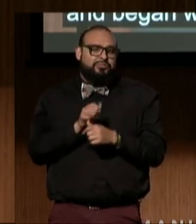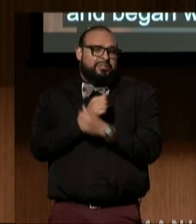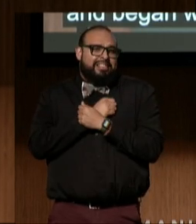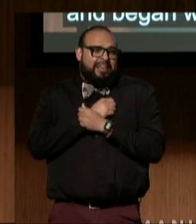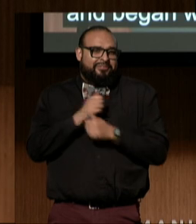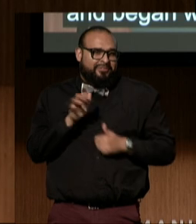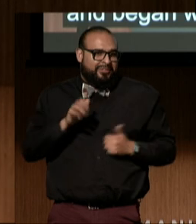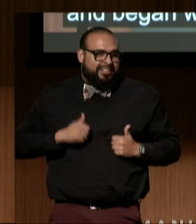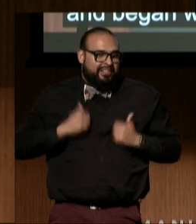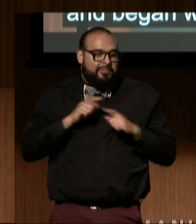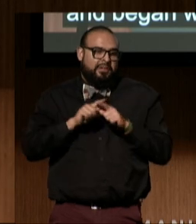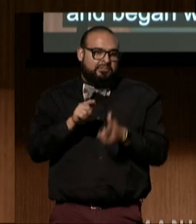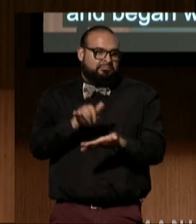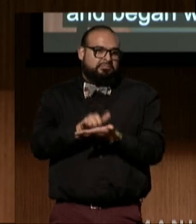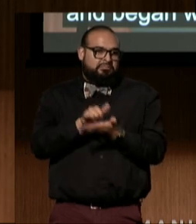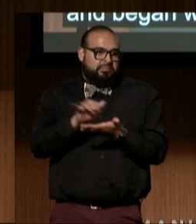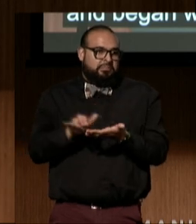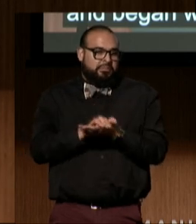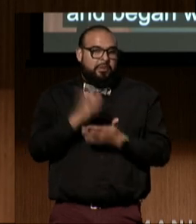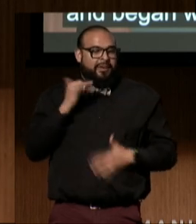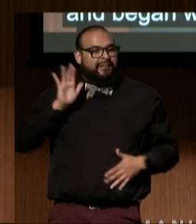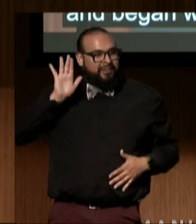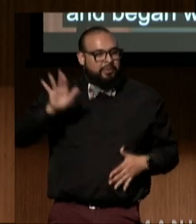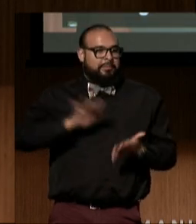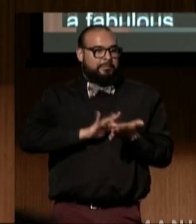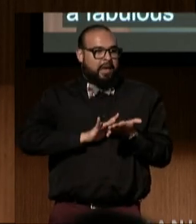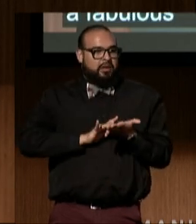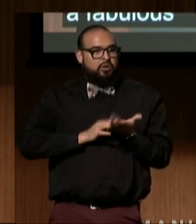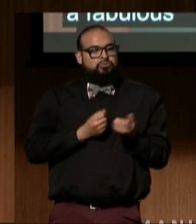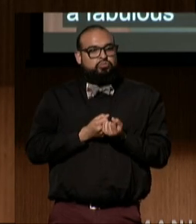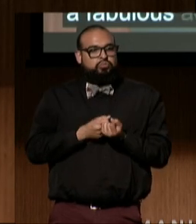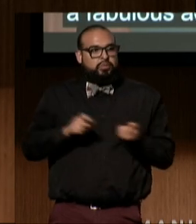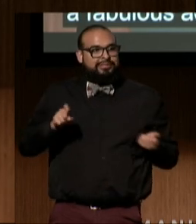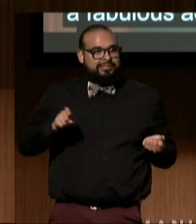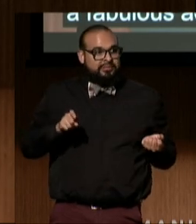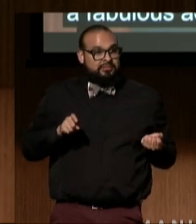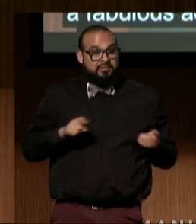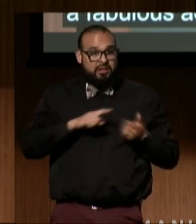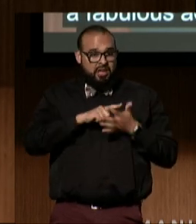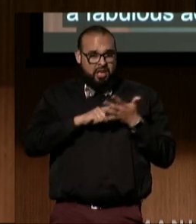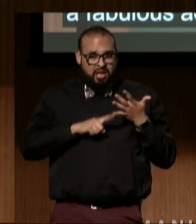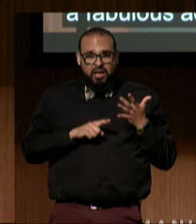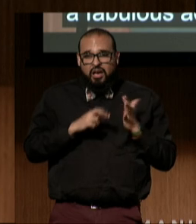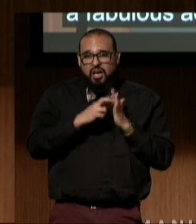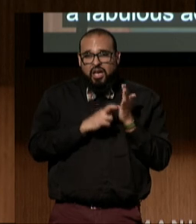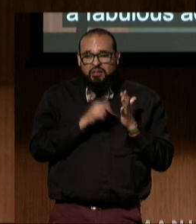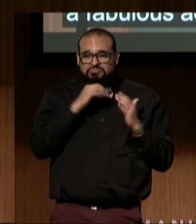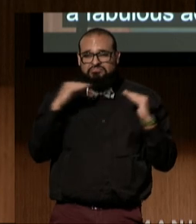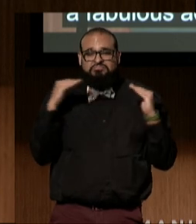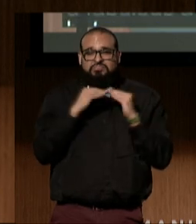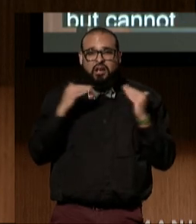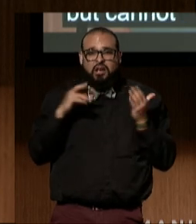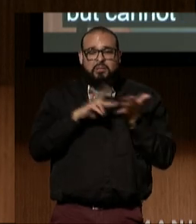but cannot marry due to her medical support needs. These unfair rules deny countless disabled people